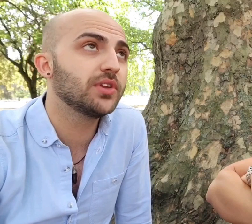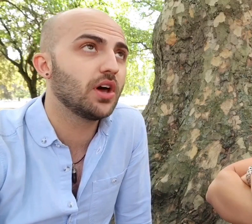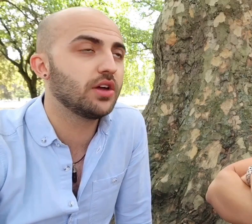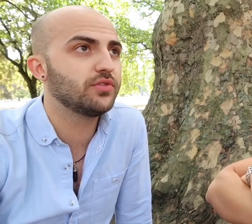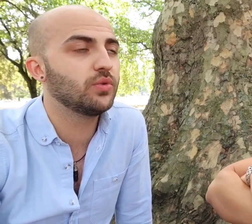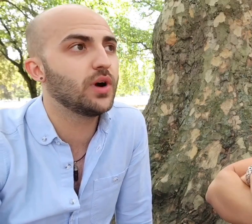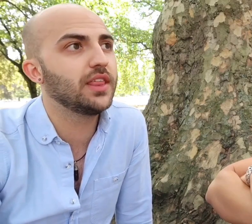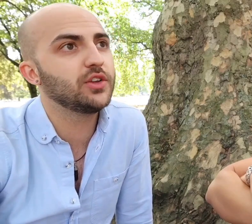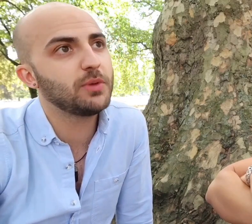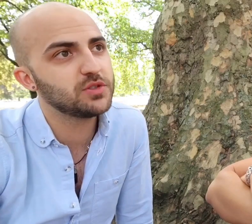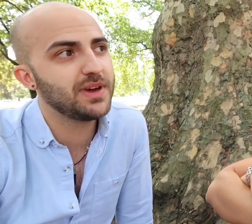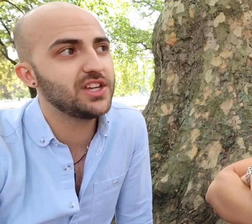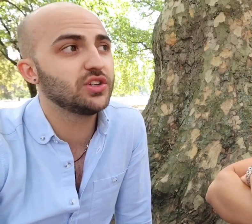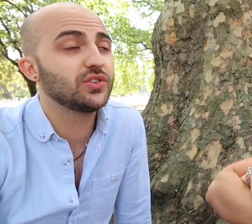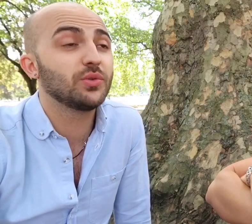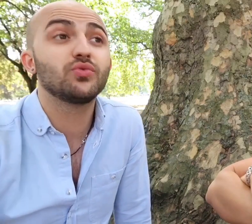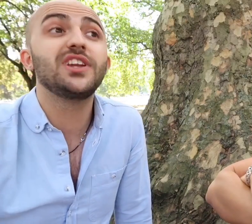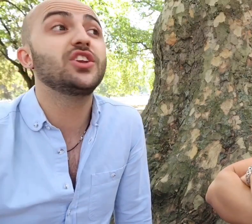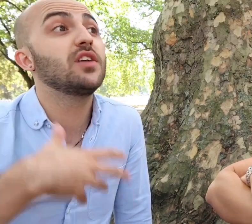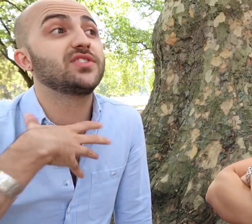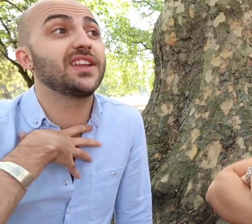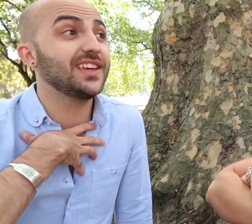and ah-ed for a while and I spoke to my agent 'cause I was really nervous and I